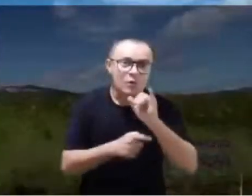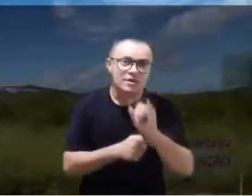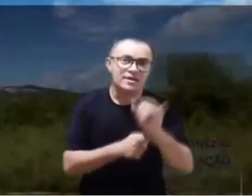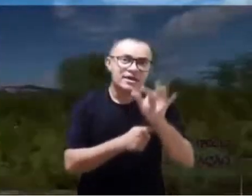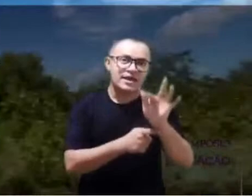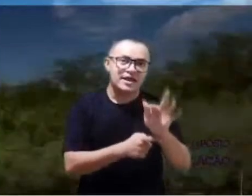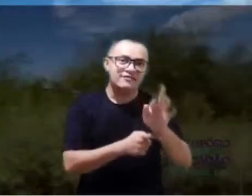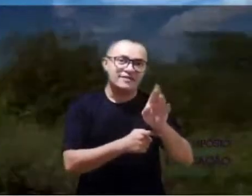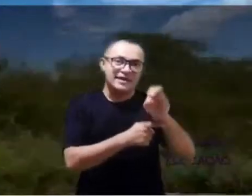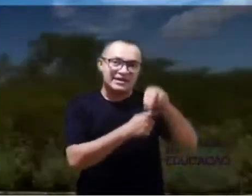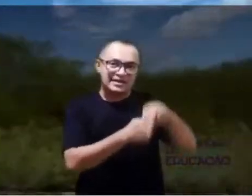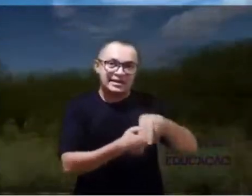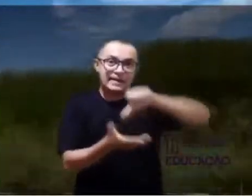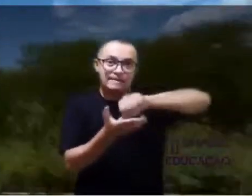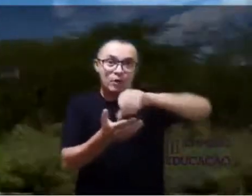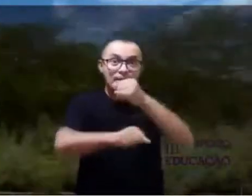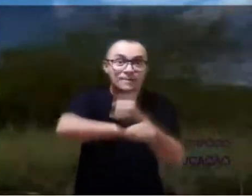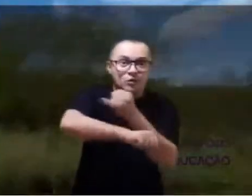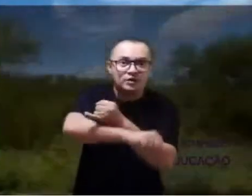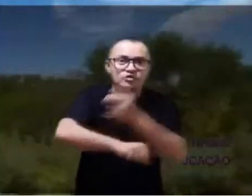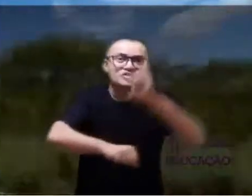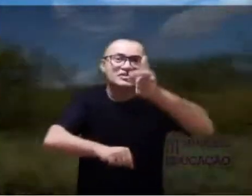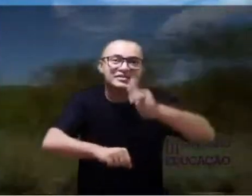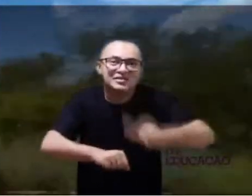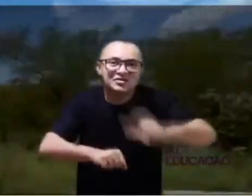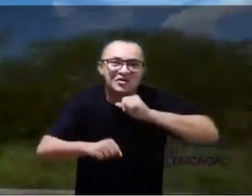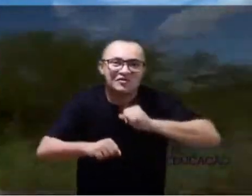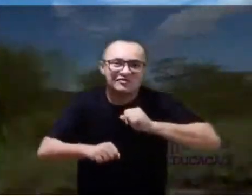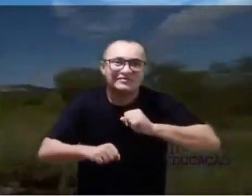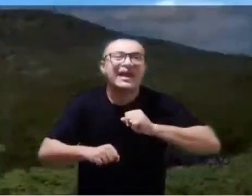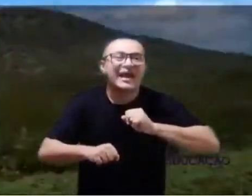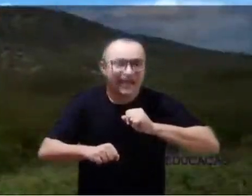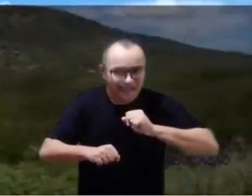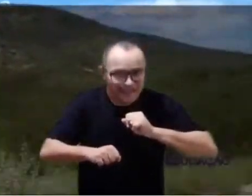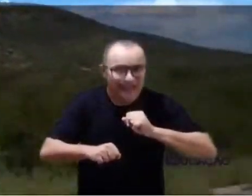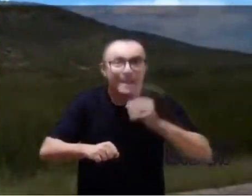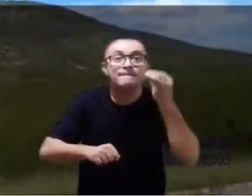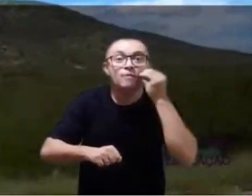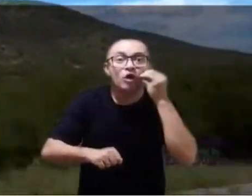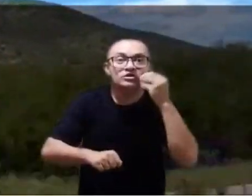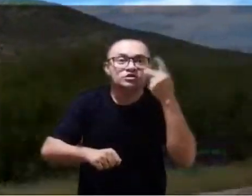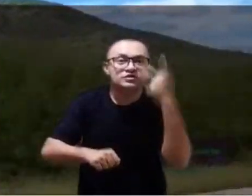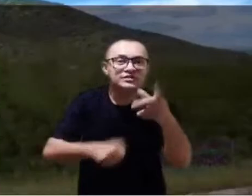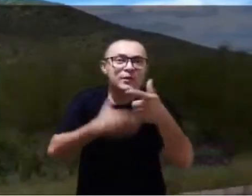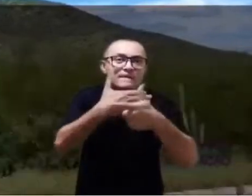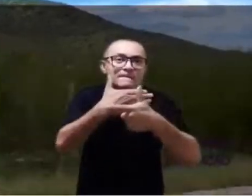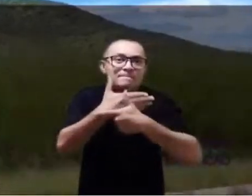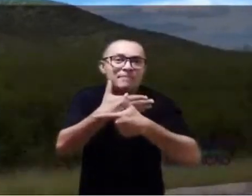IFRN, campus Ipanguaçu, is once more committing with its social function